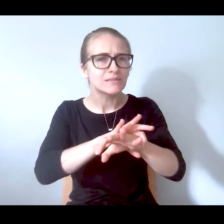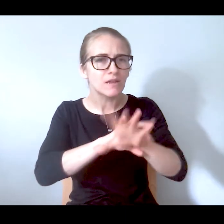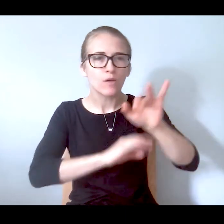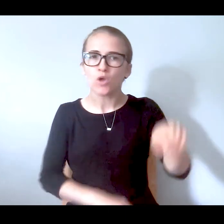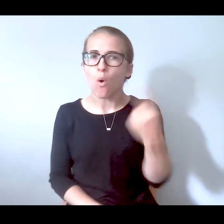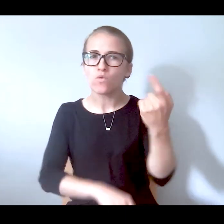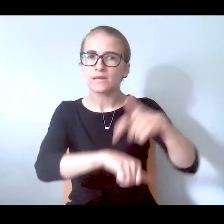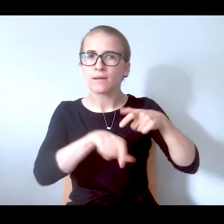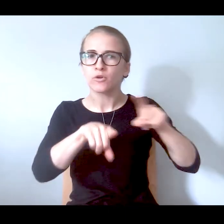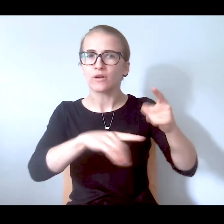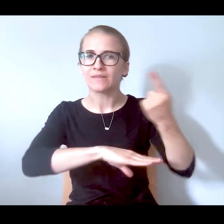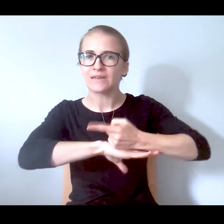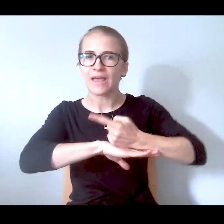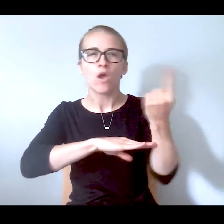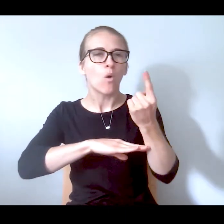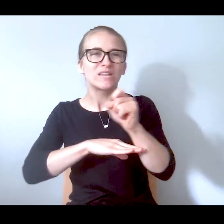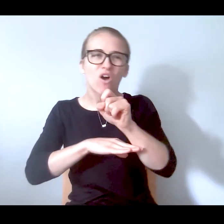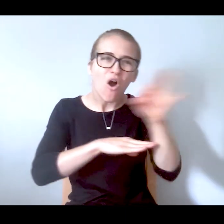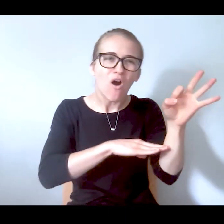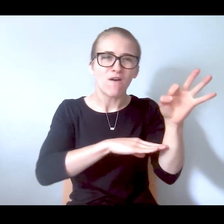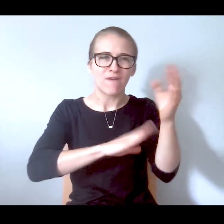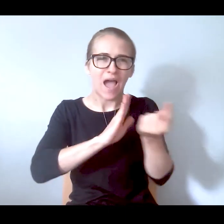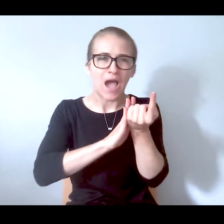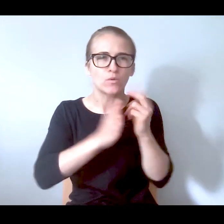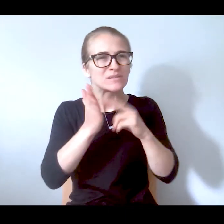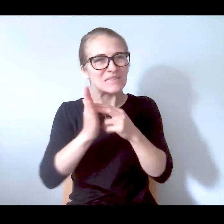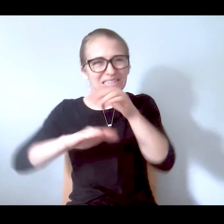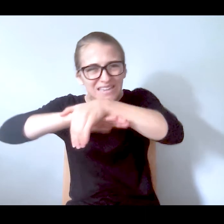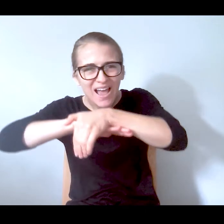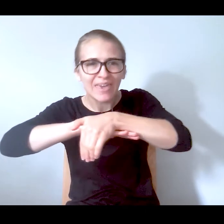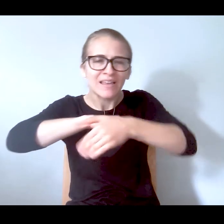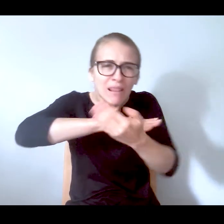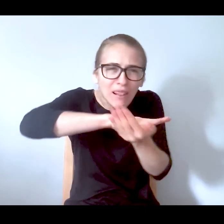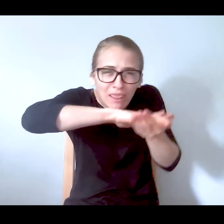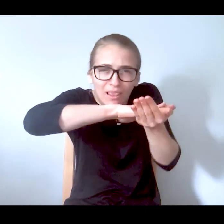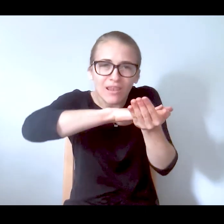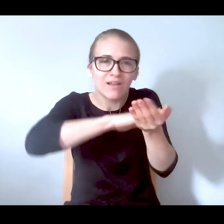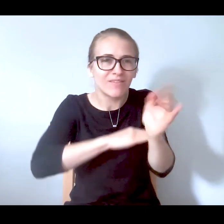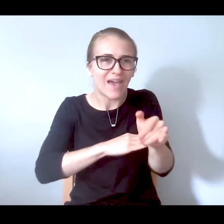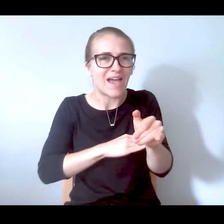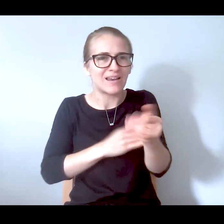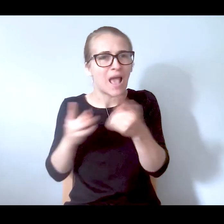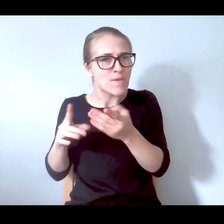They're always off hours or in the evening. You know, things happen through their days that trigger